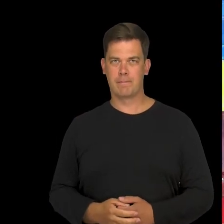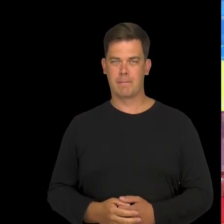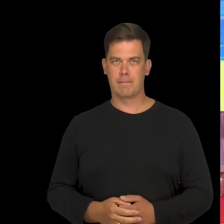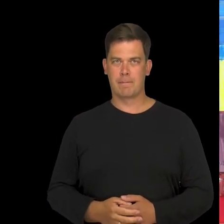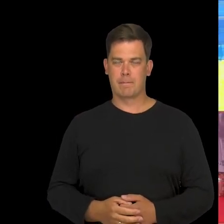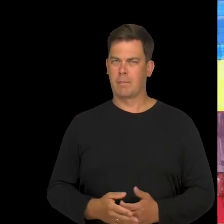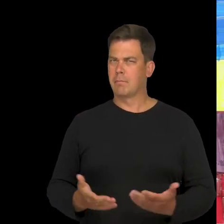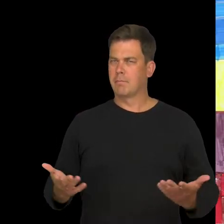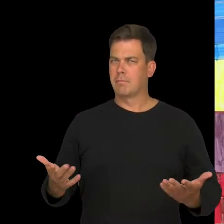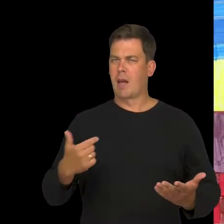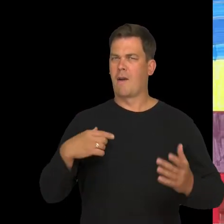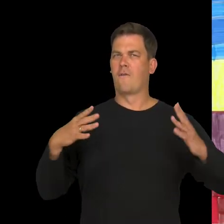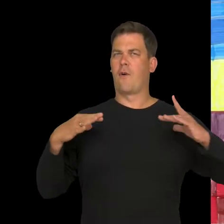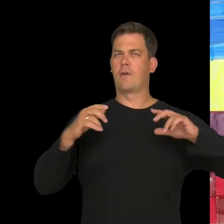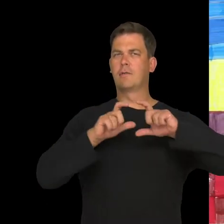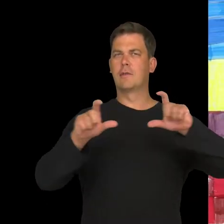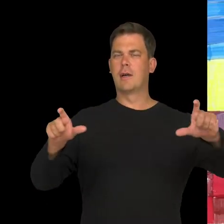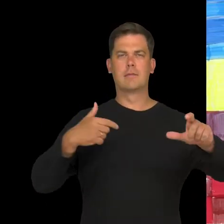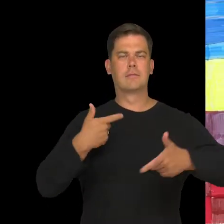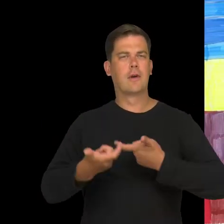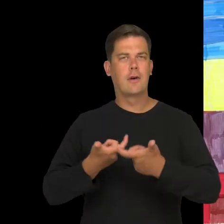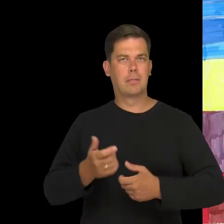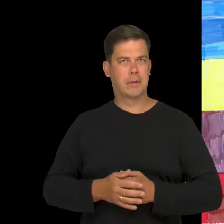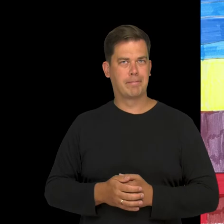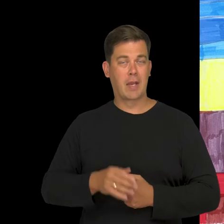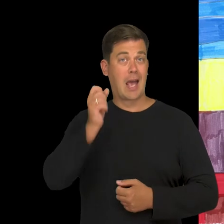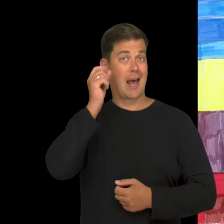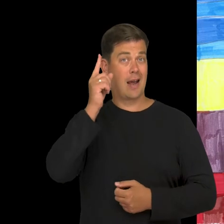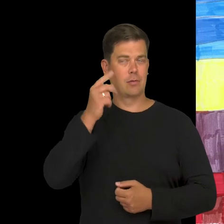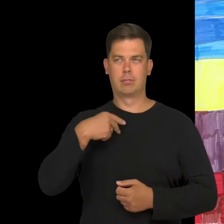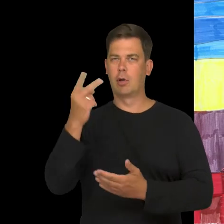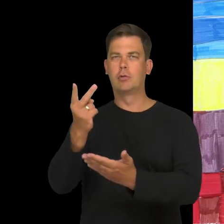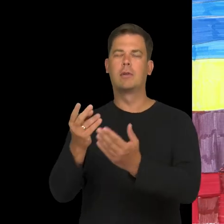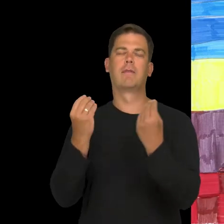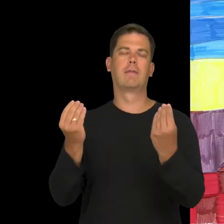What do I do in my free time? In the morning, I read fantasy books, after I get out of bed.